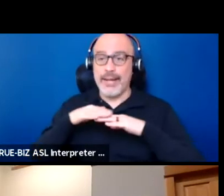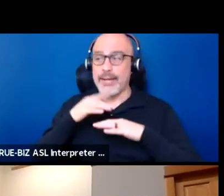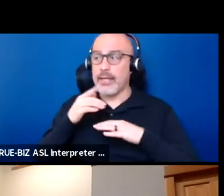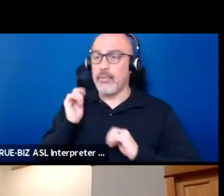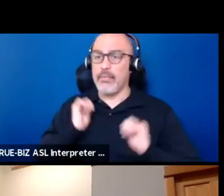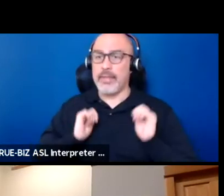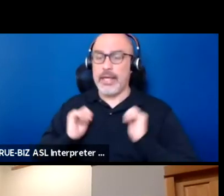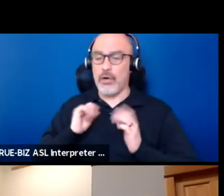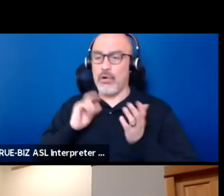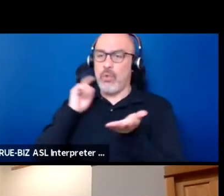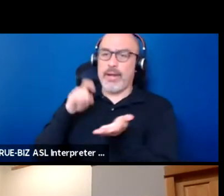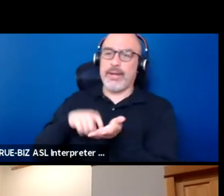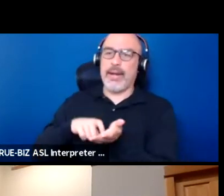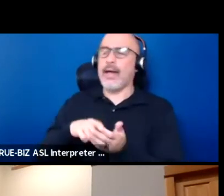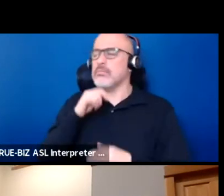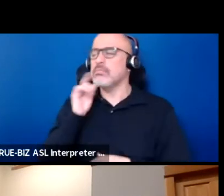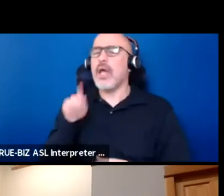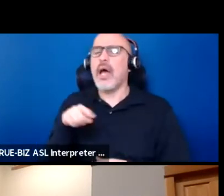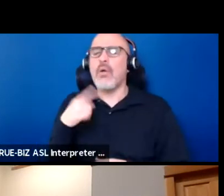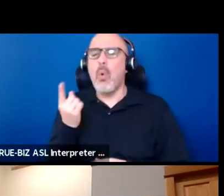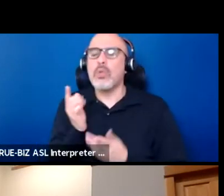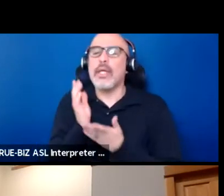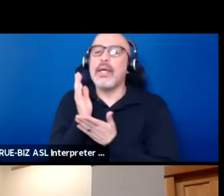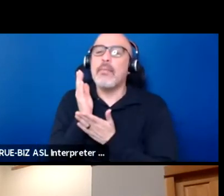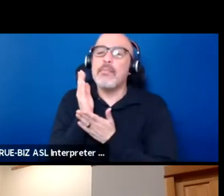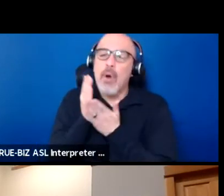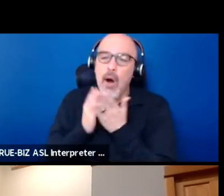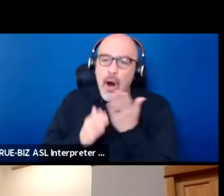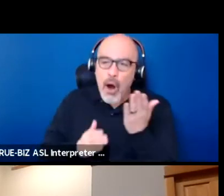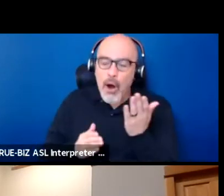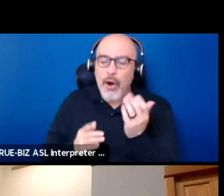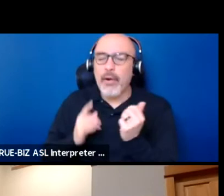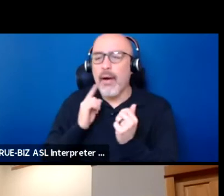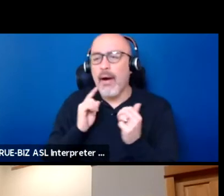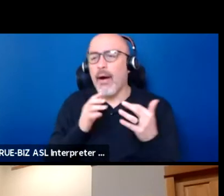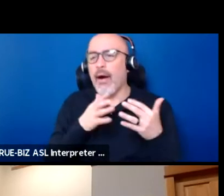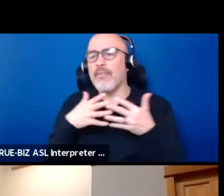as not just part of the American theatrical cannon,